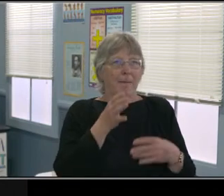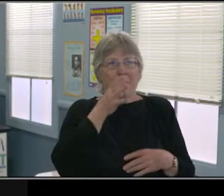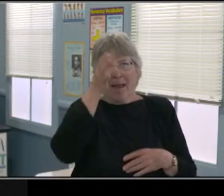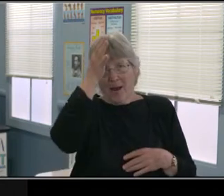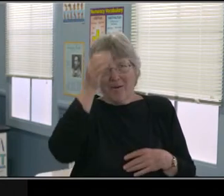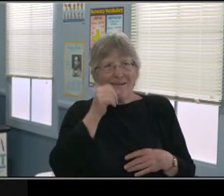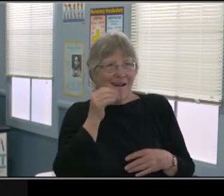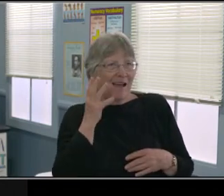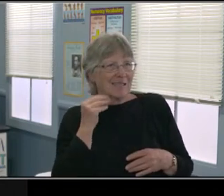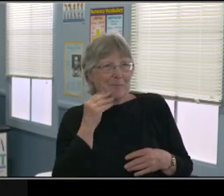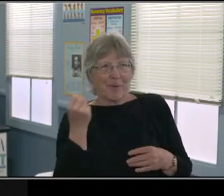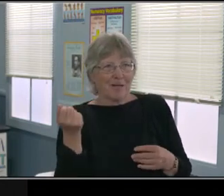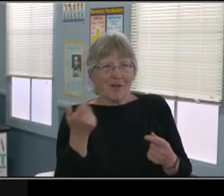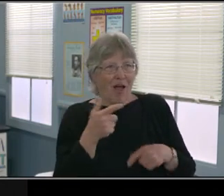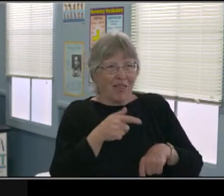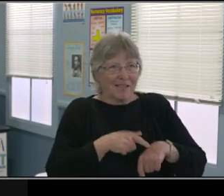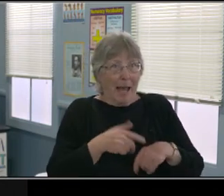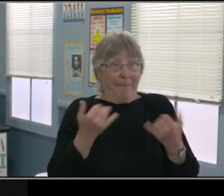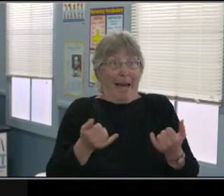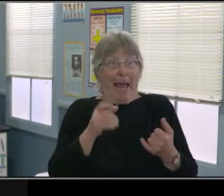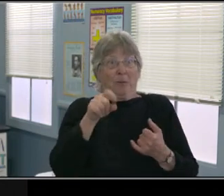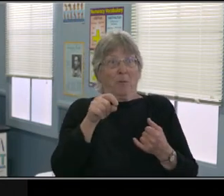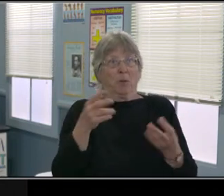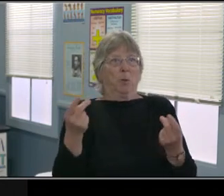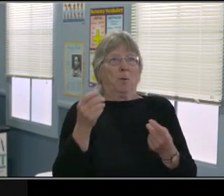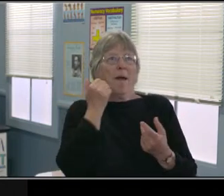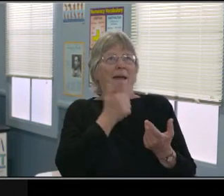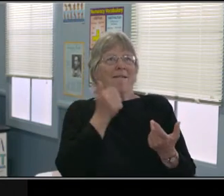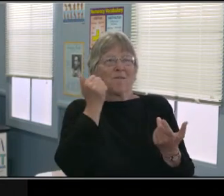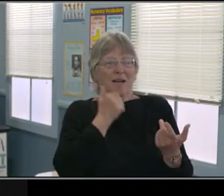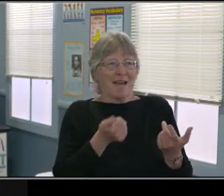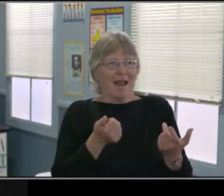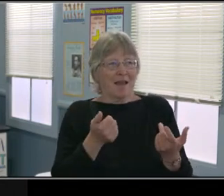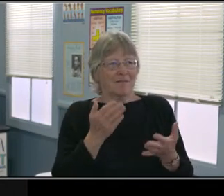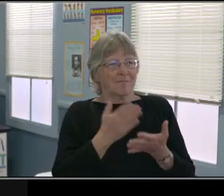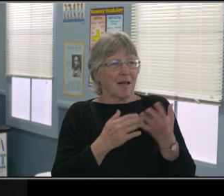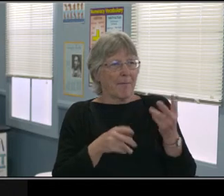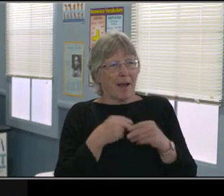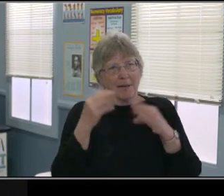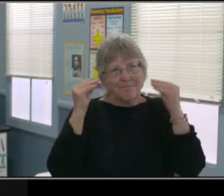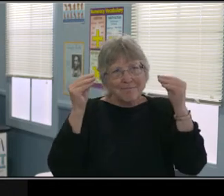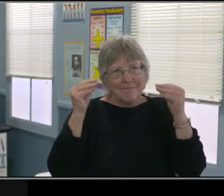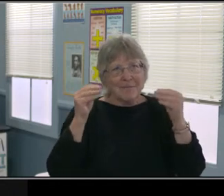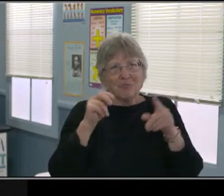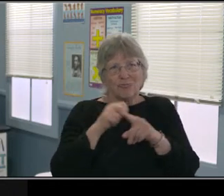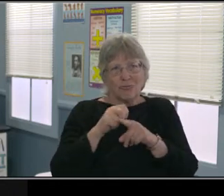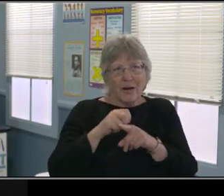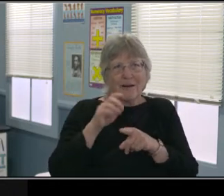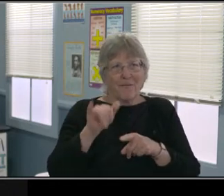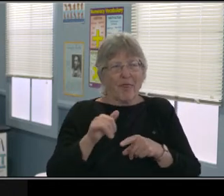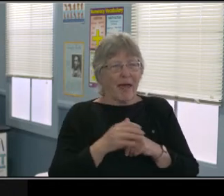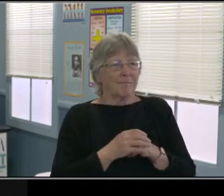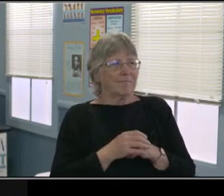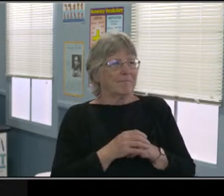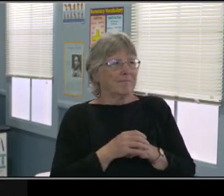Cause in the end we just wanna help the kids, right? And then collaboration to move forward and implement those services.